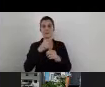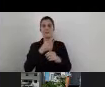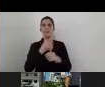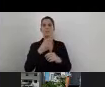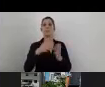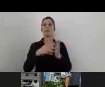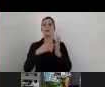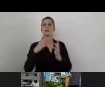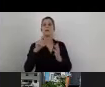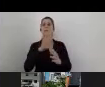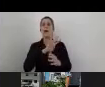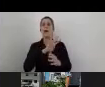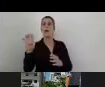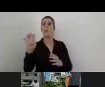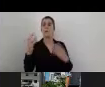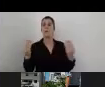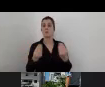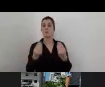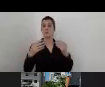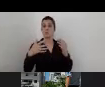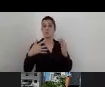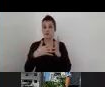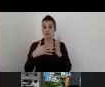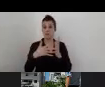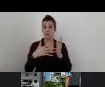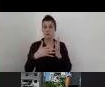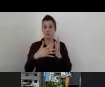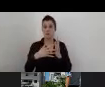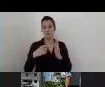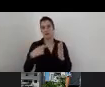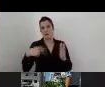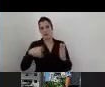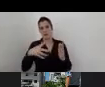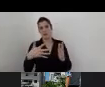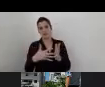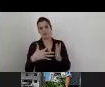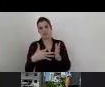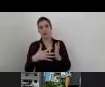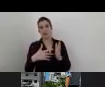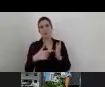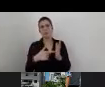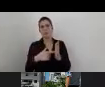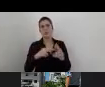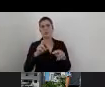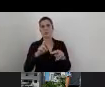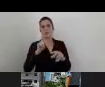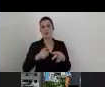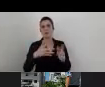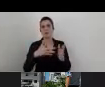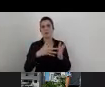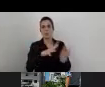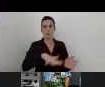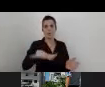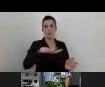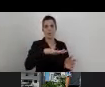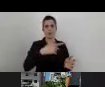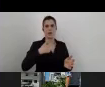We test it because it's really important, because then go to field and test it how it works. You train and create a team.